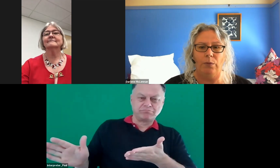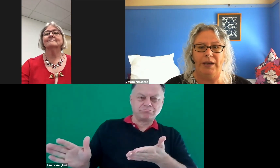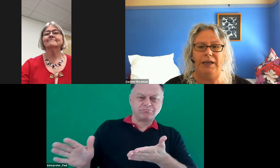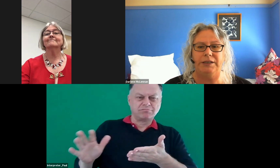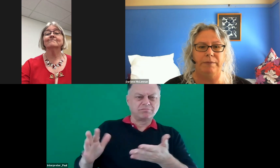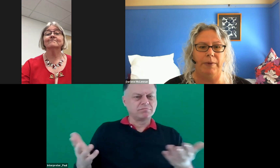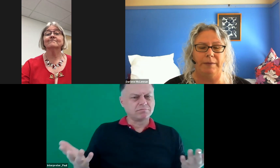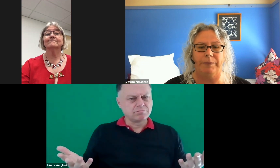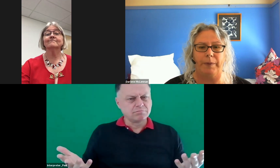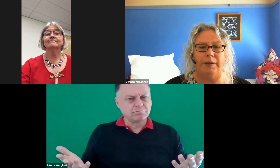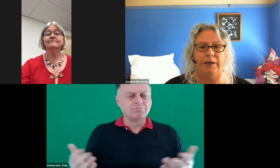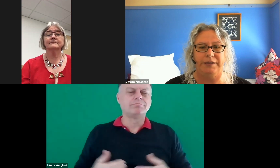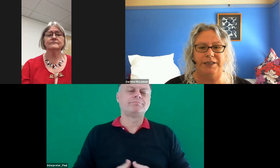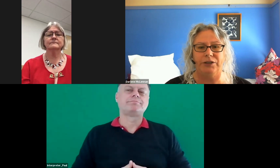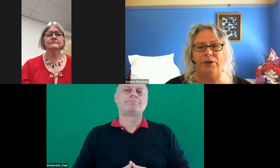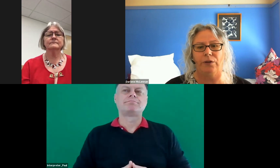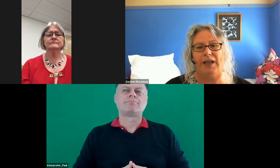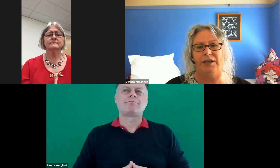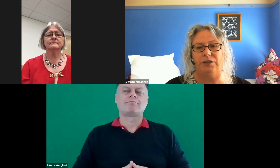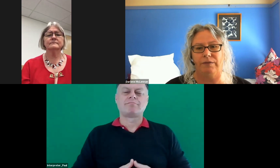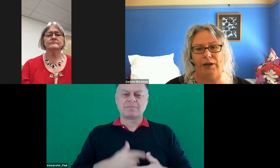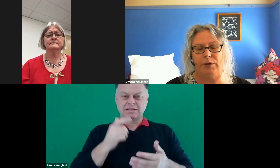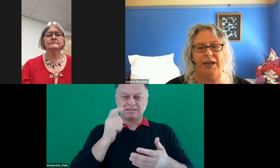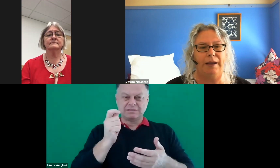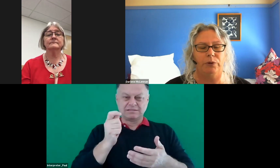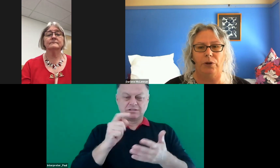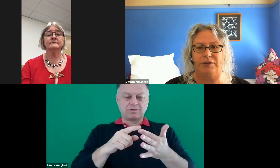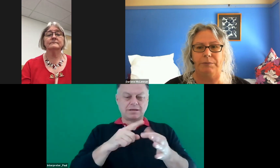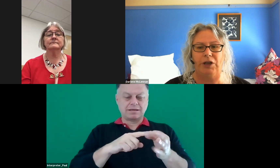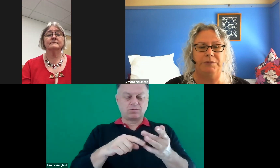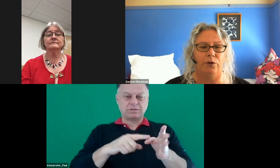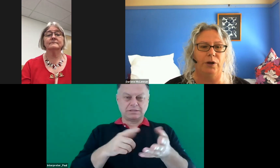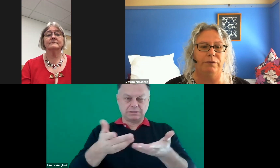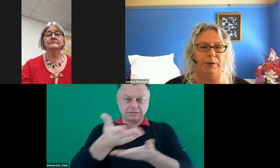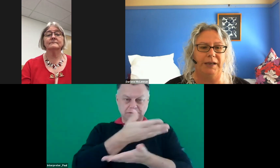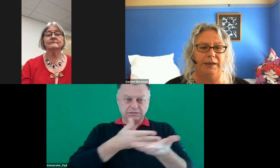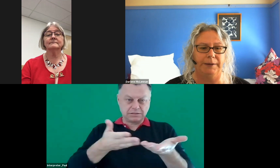We need - it is teetering on the edge of the equity table or sometimes fallen off completely.